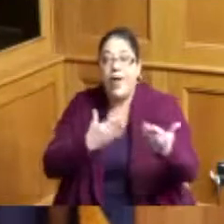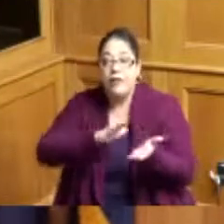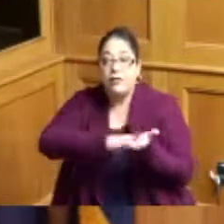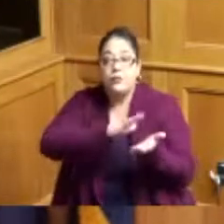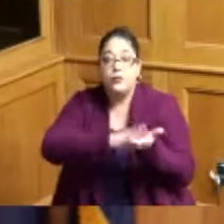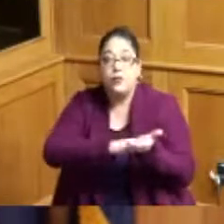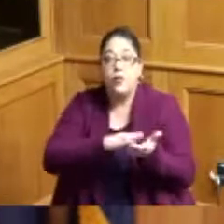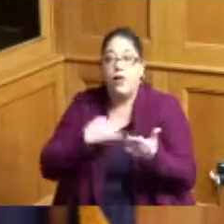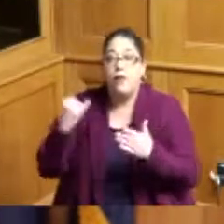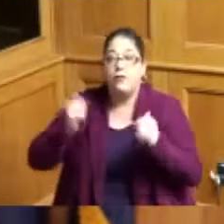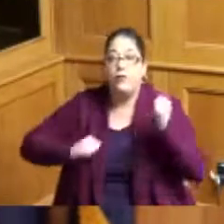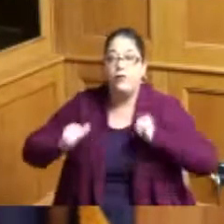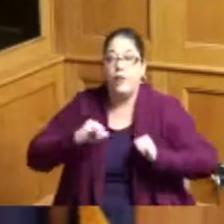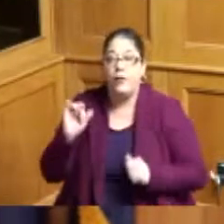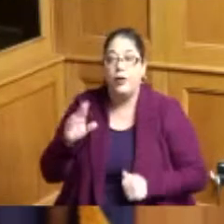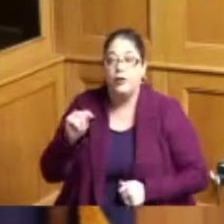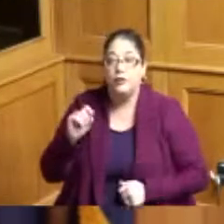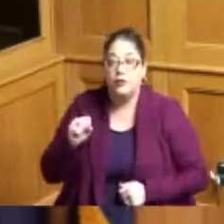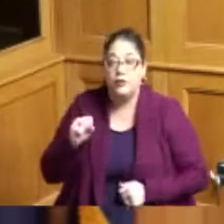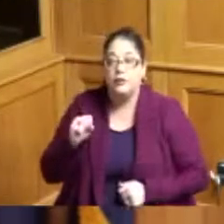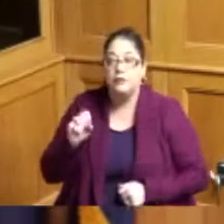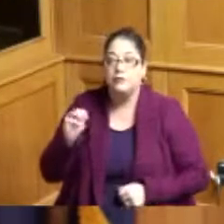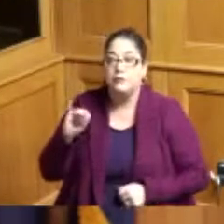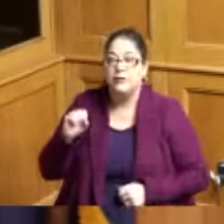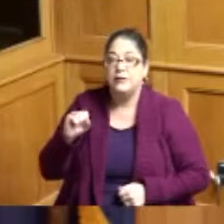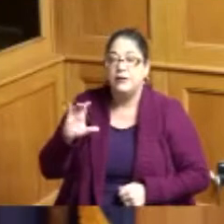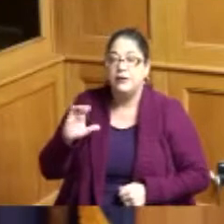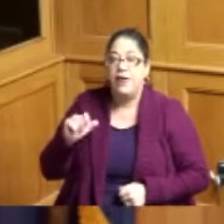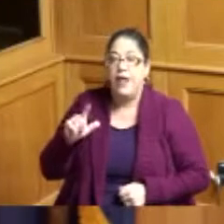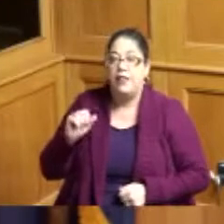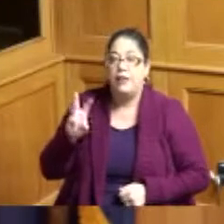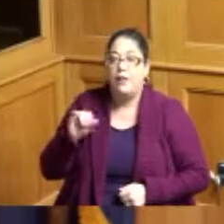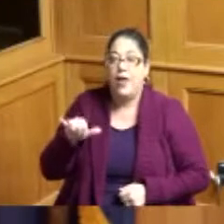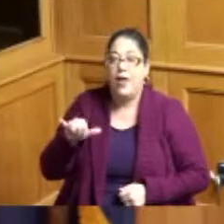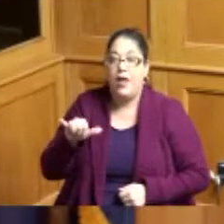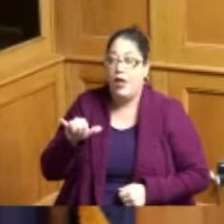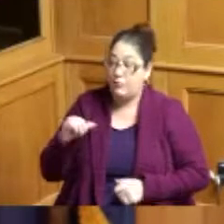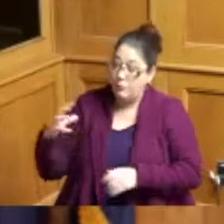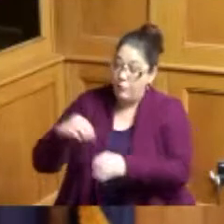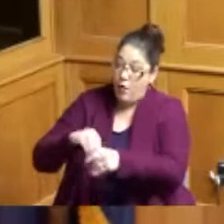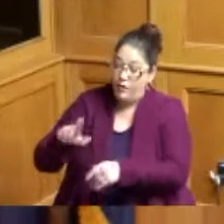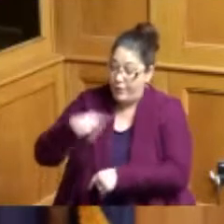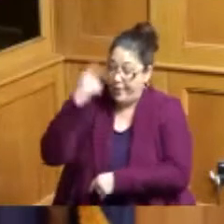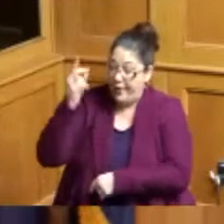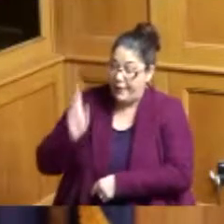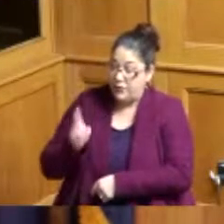Ms Callaway for inviting me to be a part of her black history program at creative performing arts